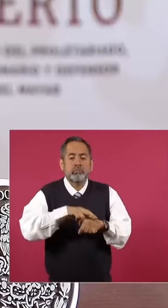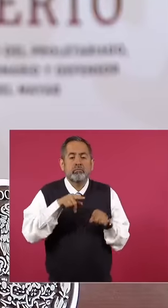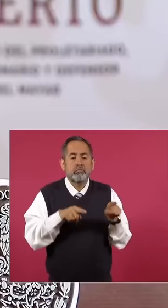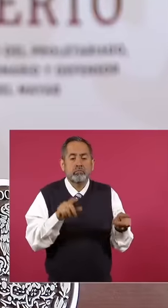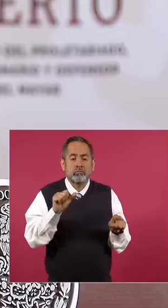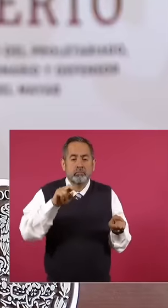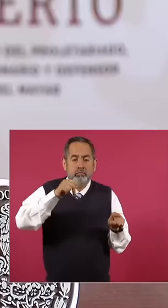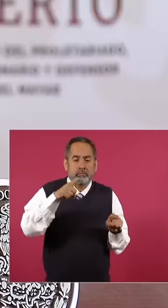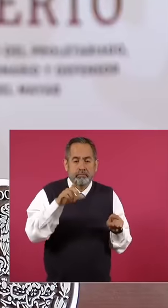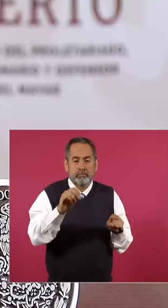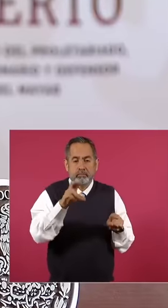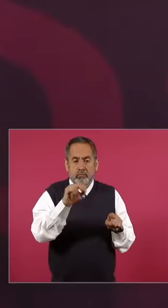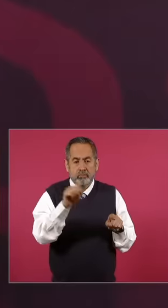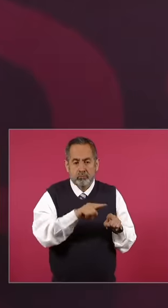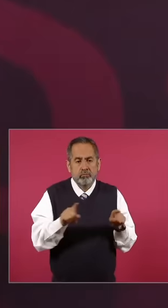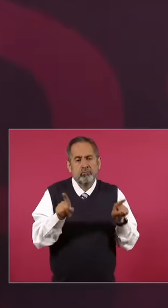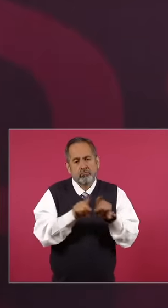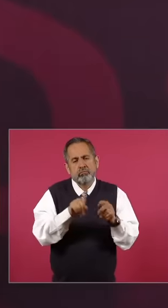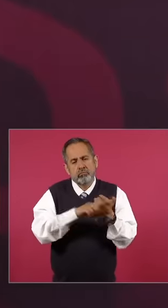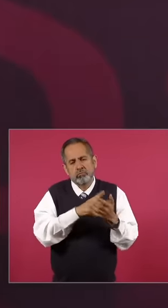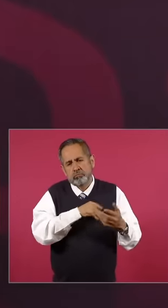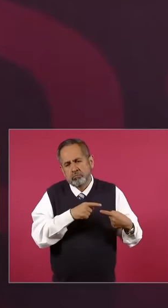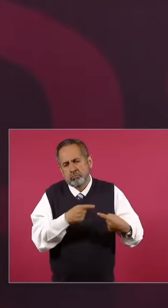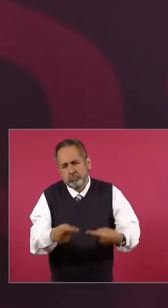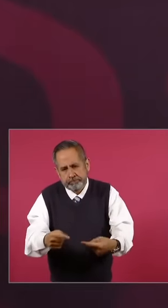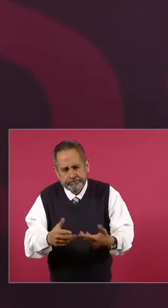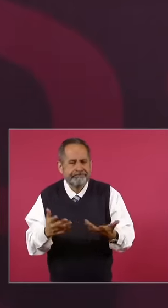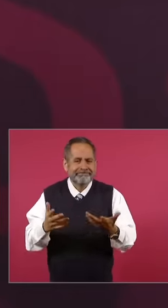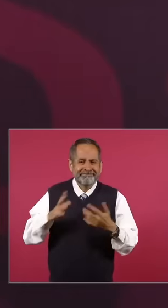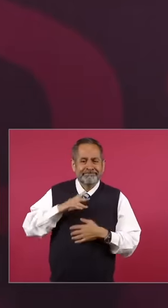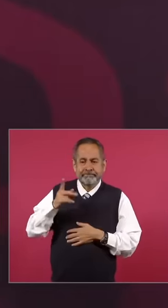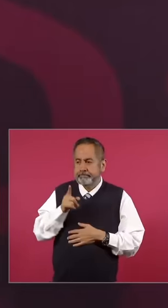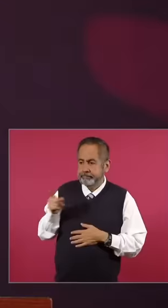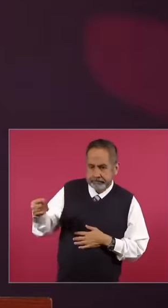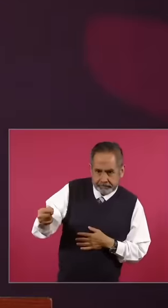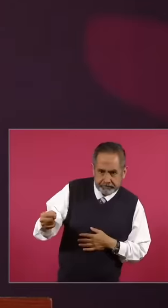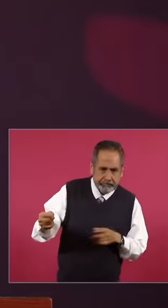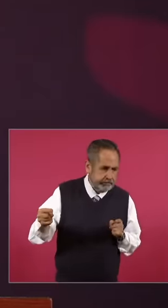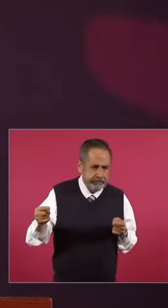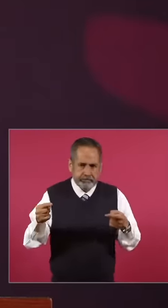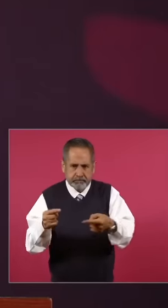Alvino Corso, and one descendant. So we have two ways. Hopefully we will be able to compare this